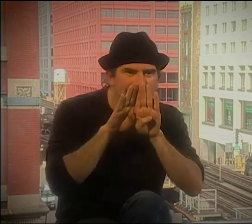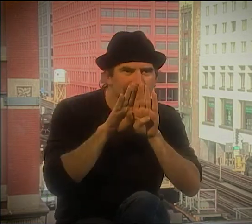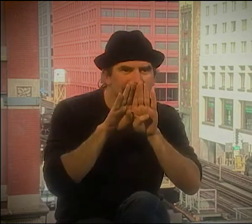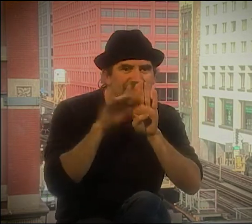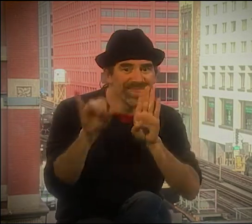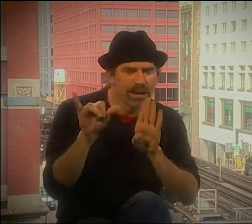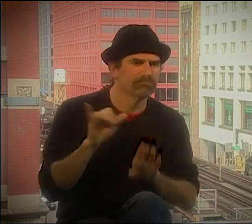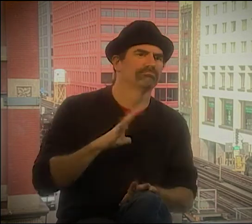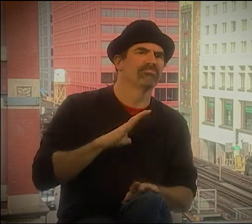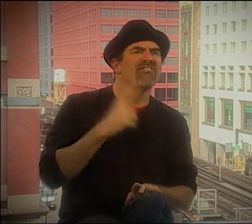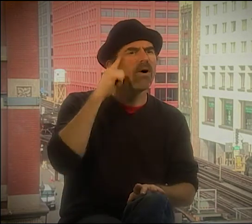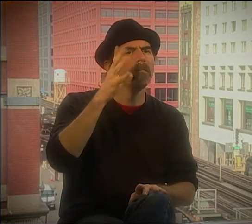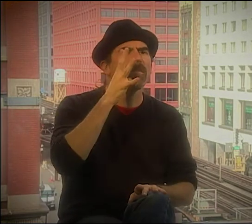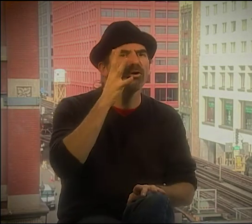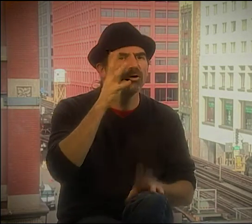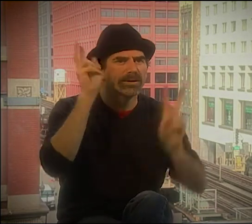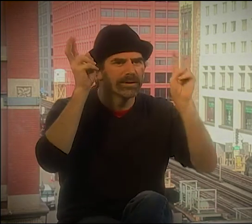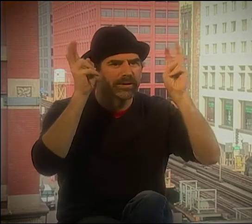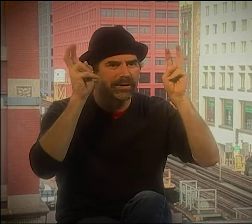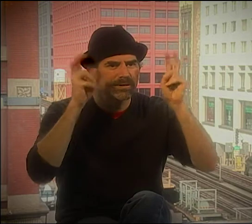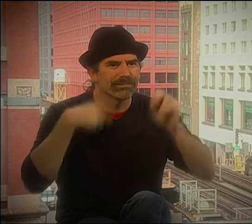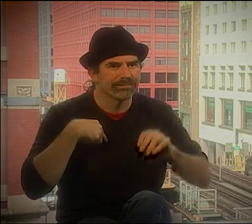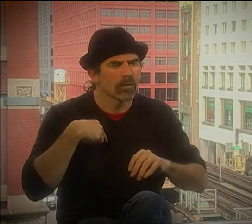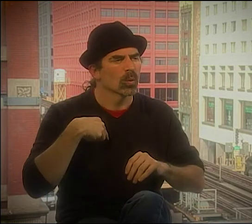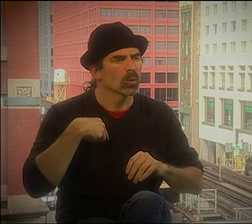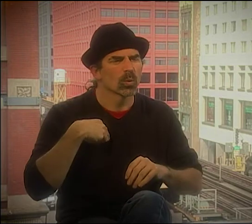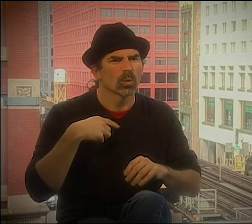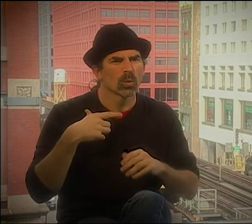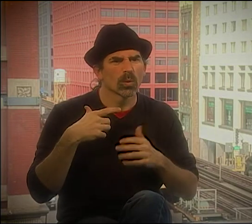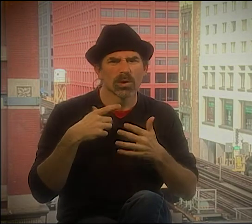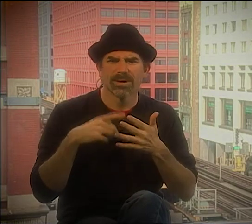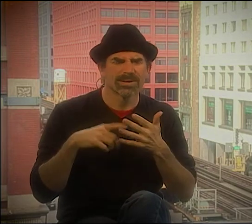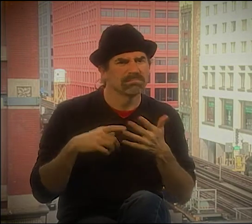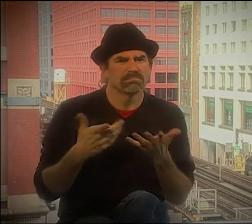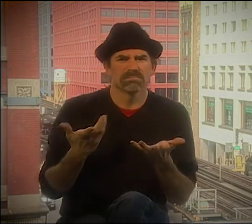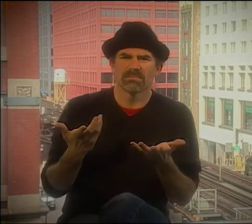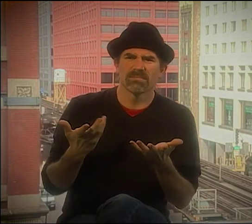LIKE ELLA USING A TREE FOR A DEAF CHILD AND SEEING IT GROW.